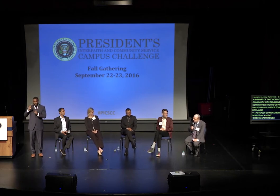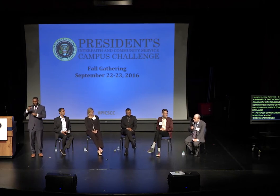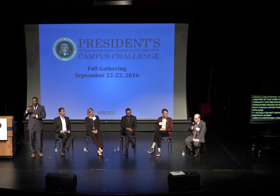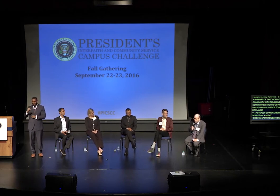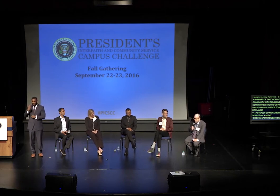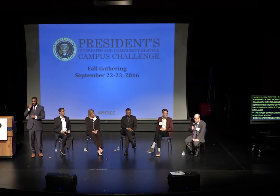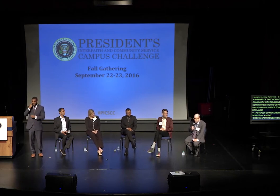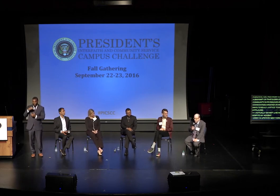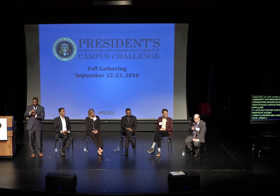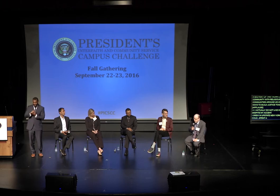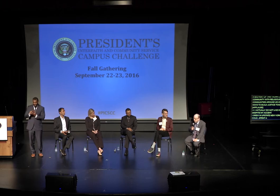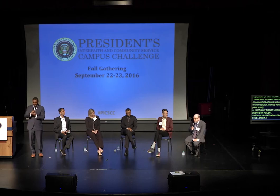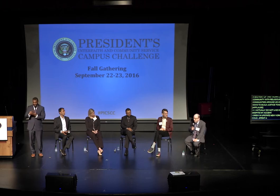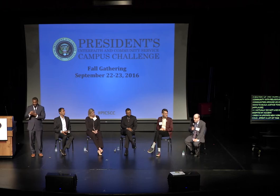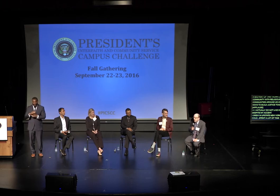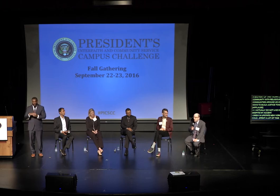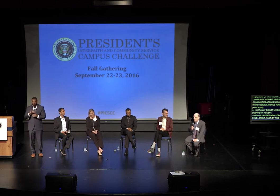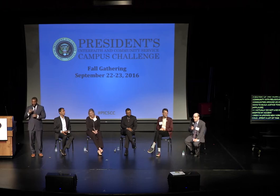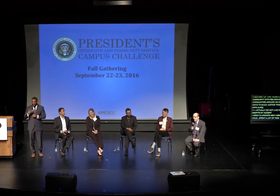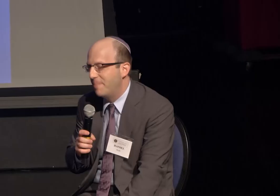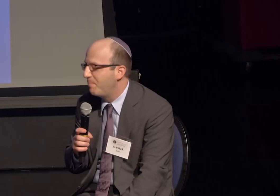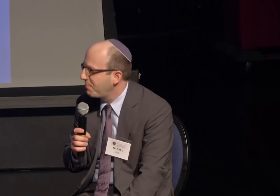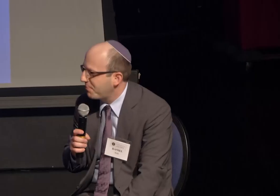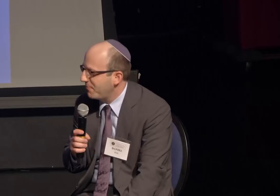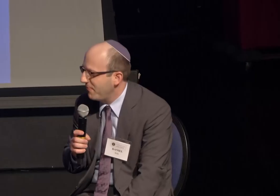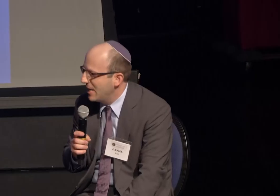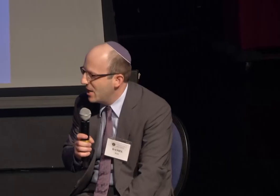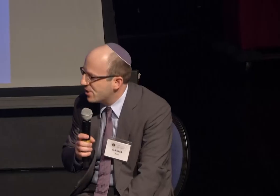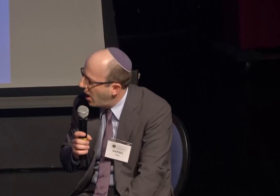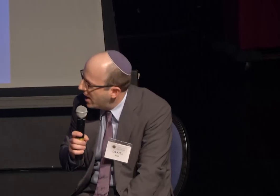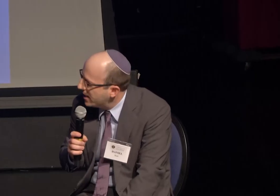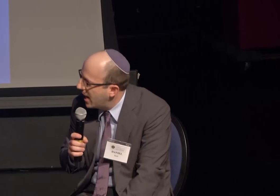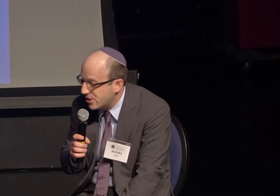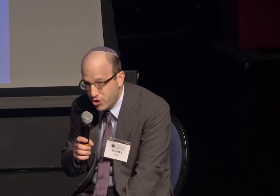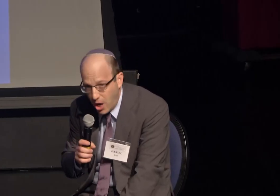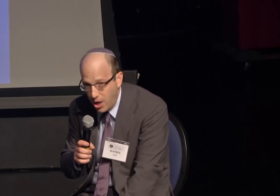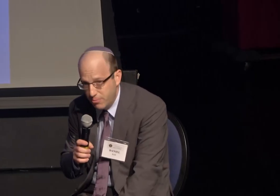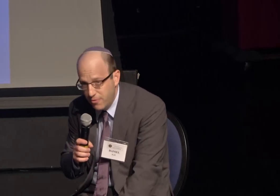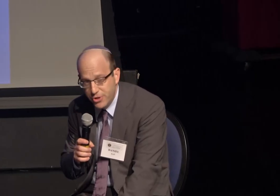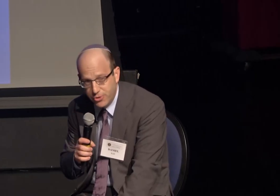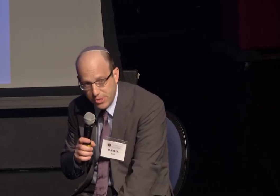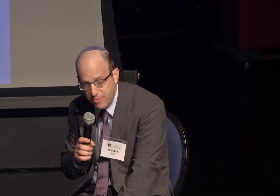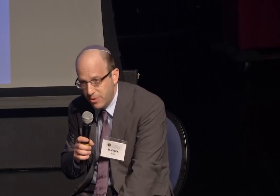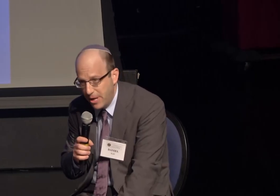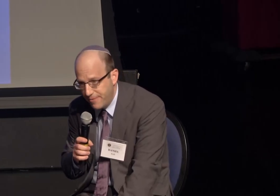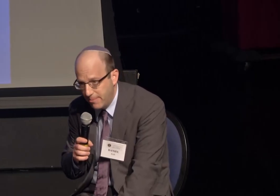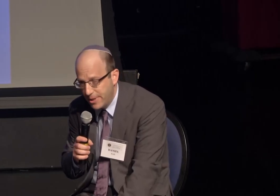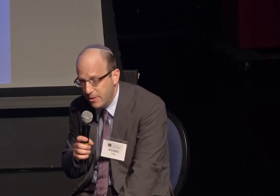which was a real identity conflict for me. So I, as a child, moved to Jerusalem